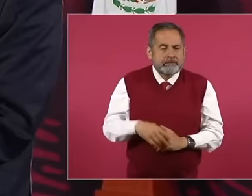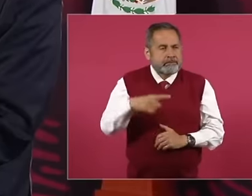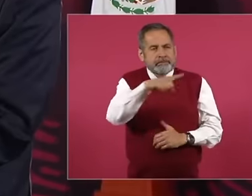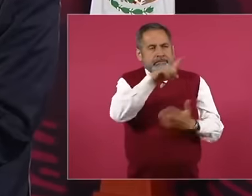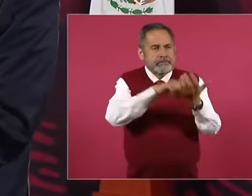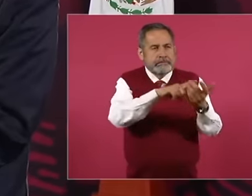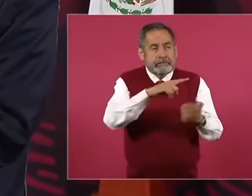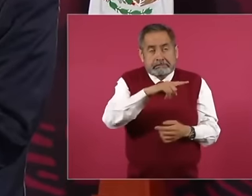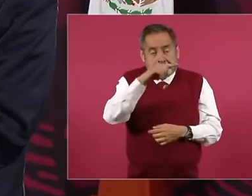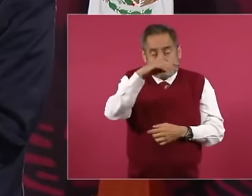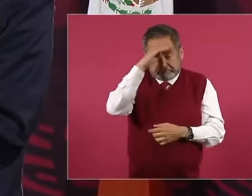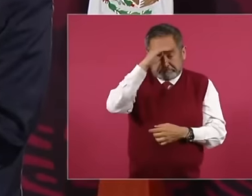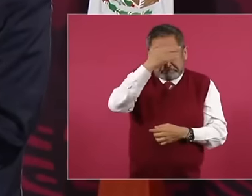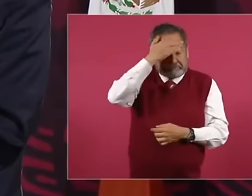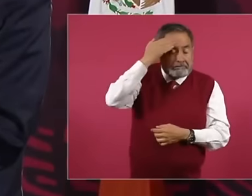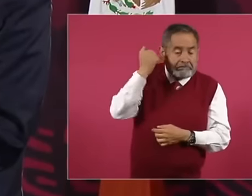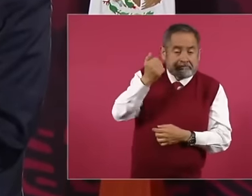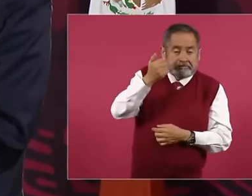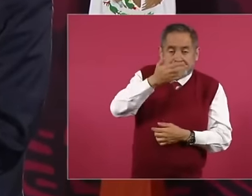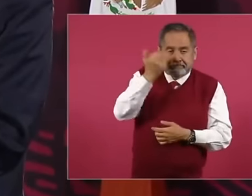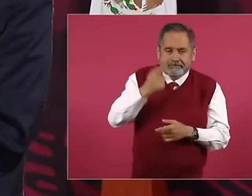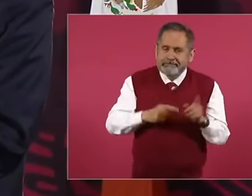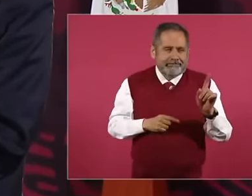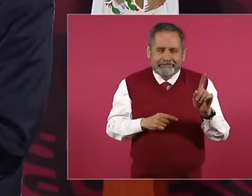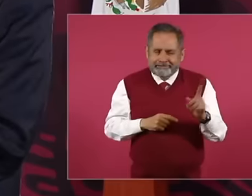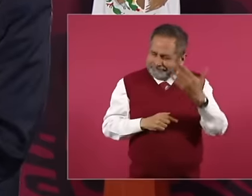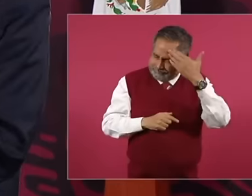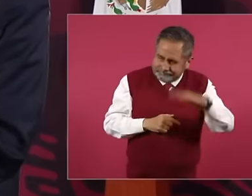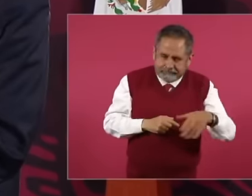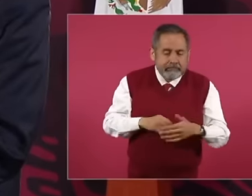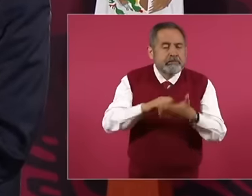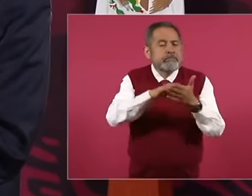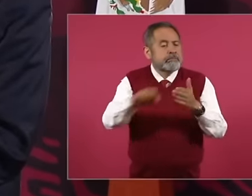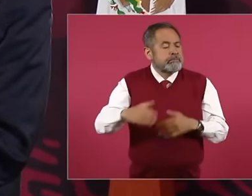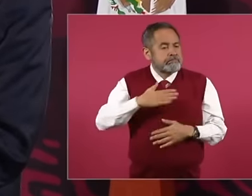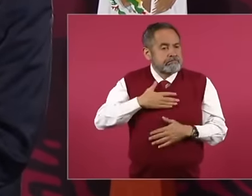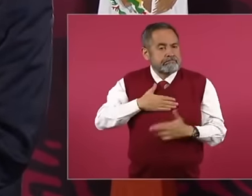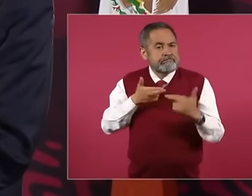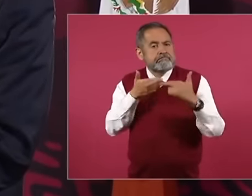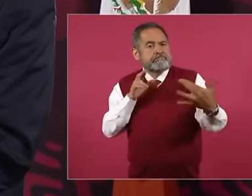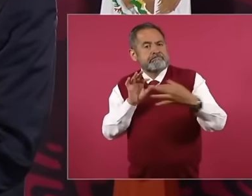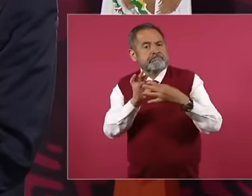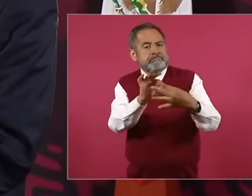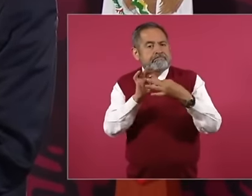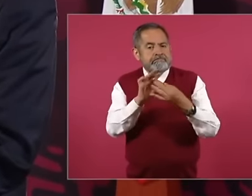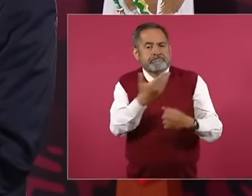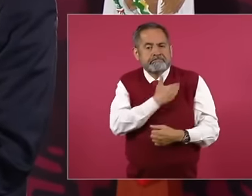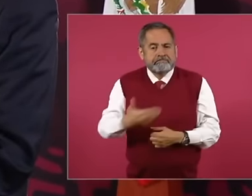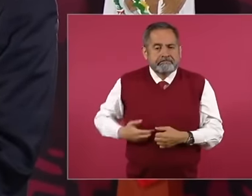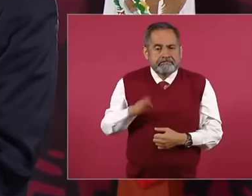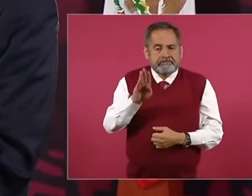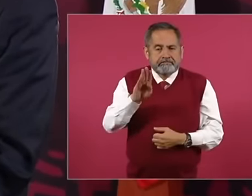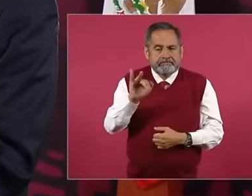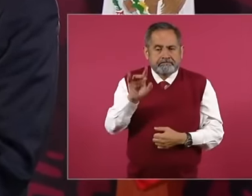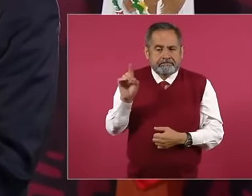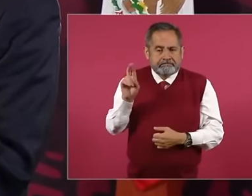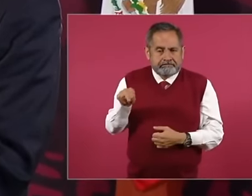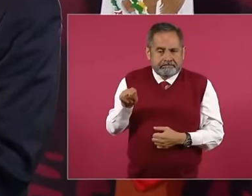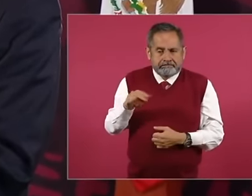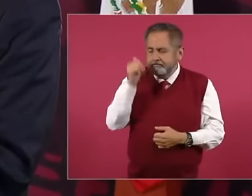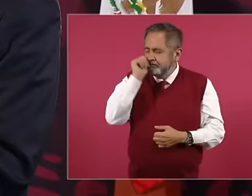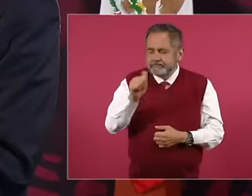of that. For example, in my relationship with President Bid, he is always always very